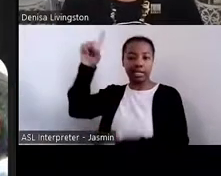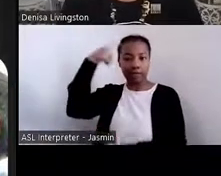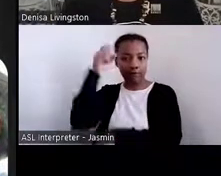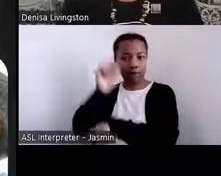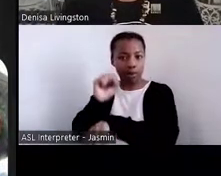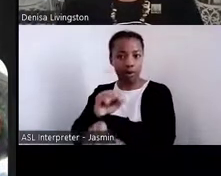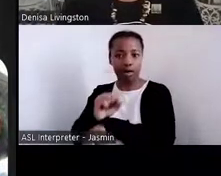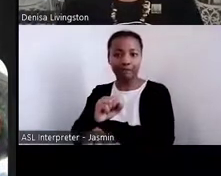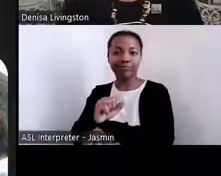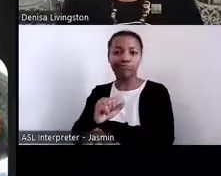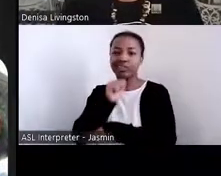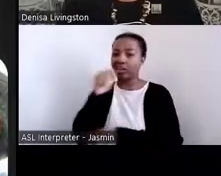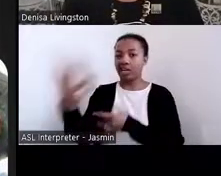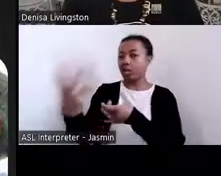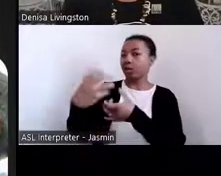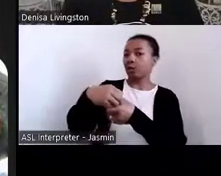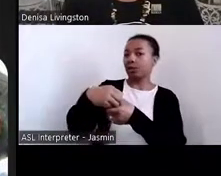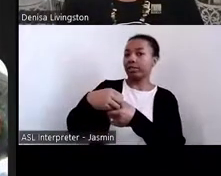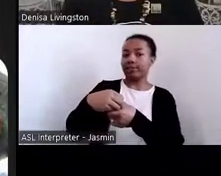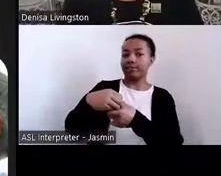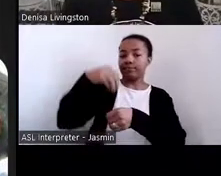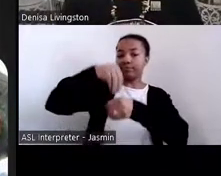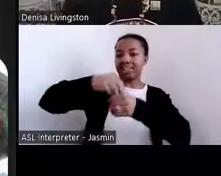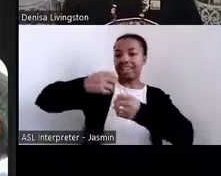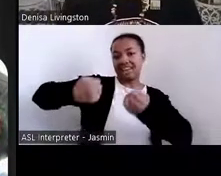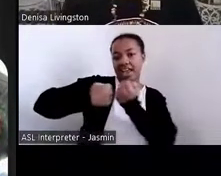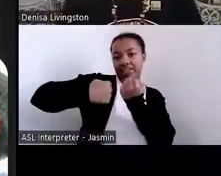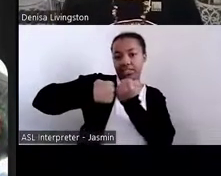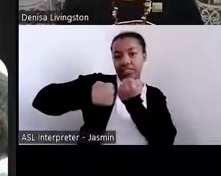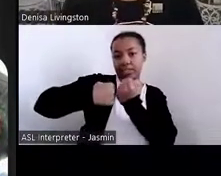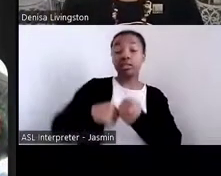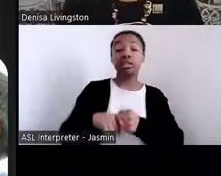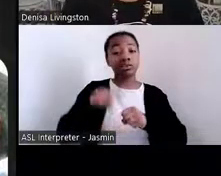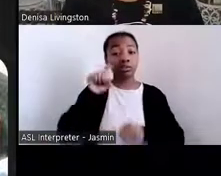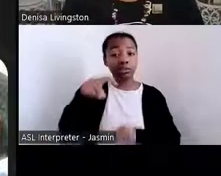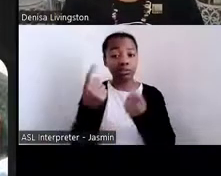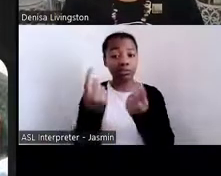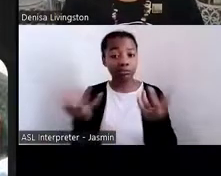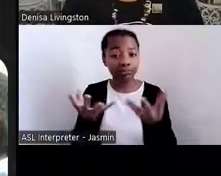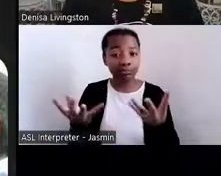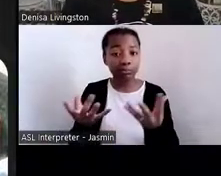And so what we had to do is really bring out the emphasis to